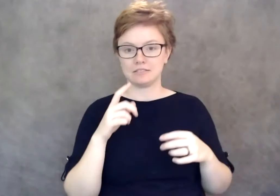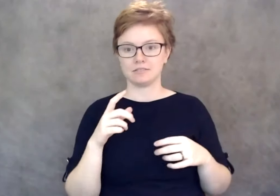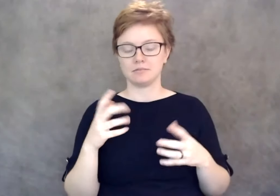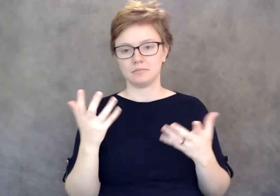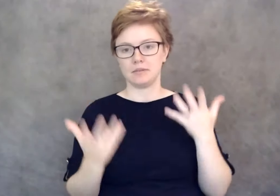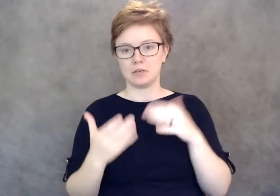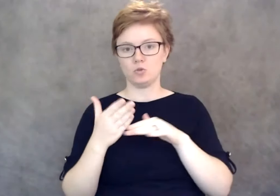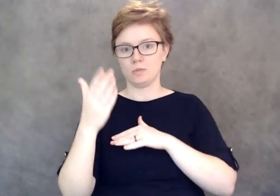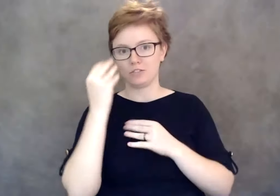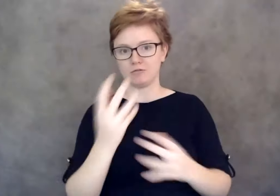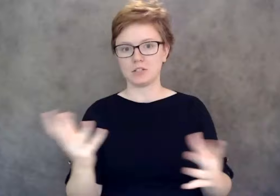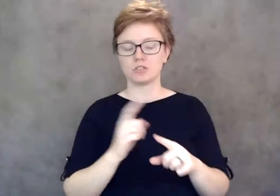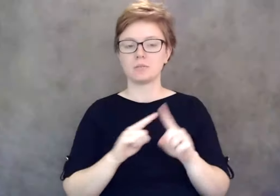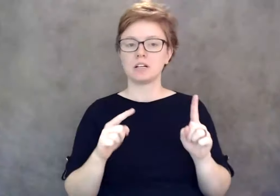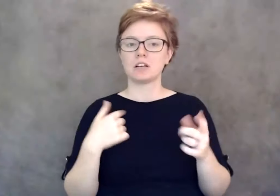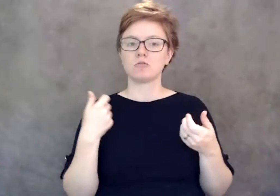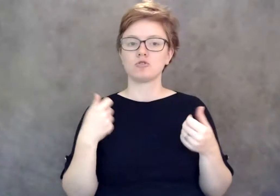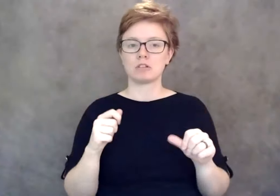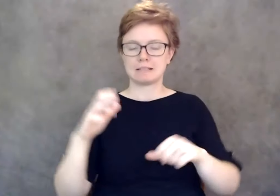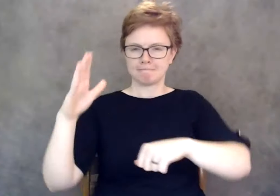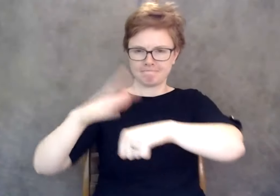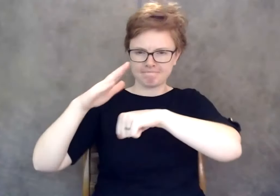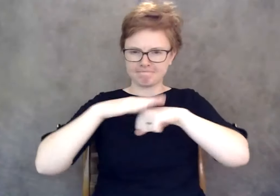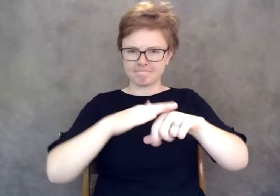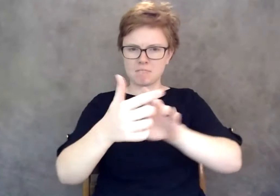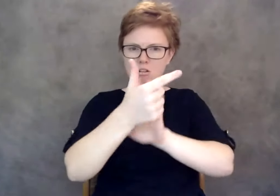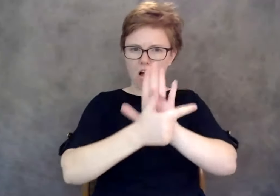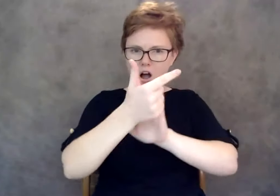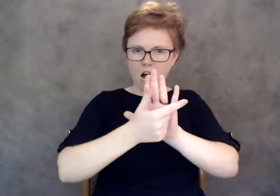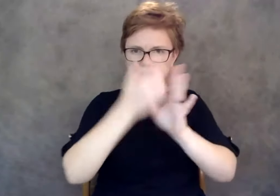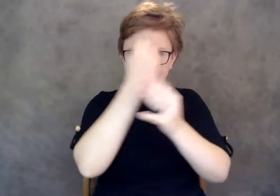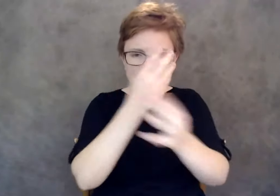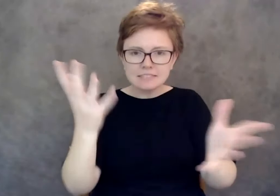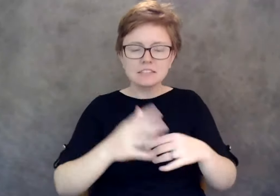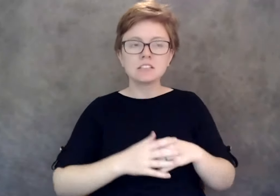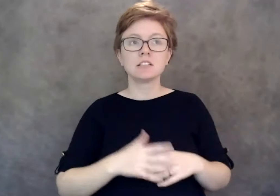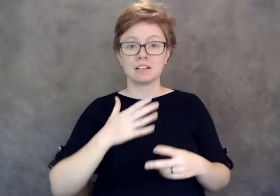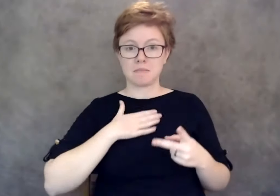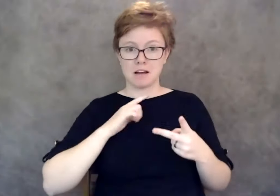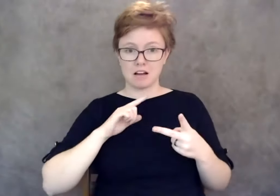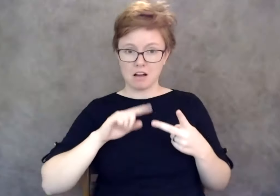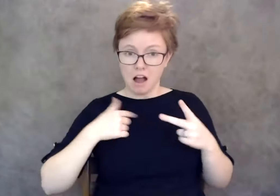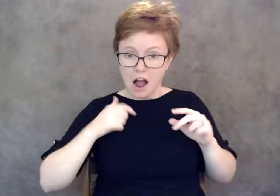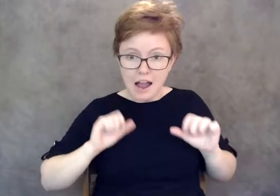is inform people of the law, inform people of my ability to be reasonable whether that's wearing,